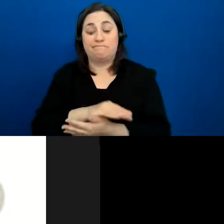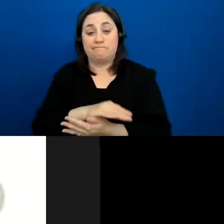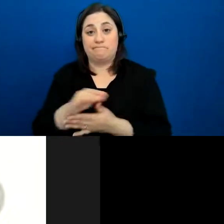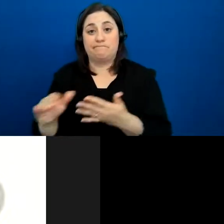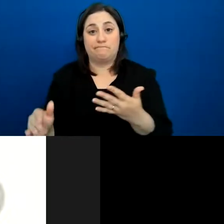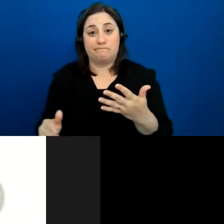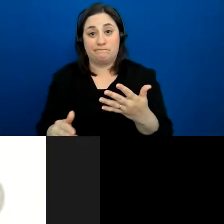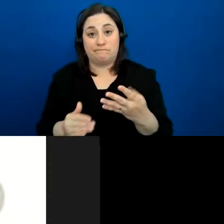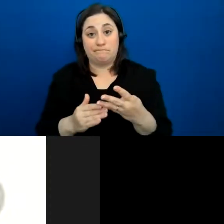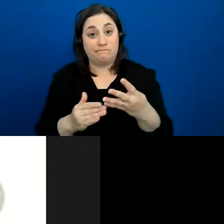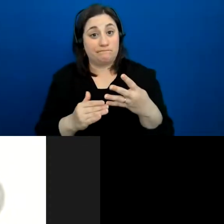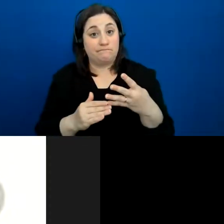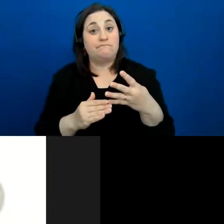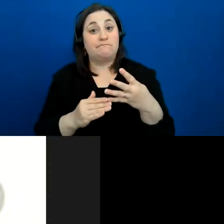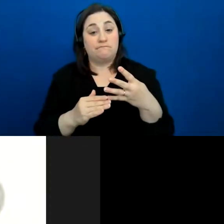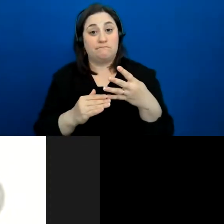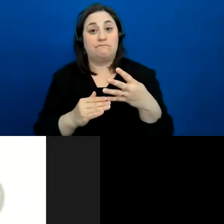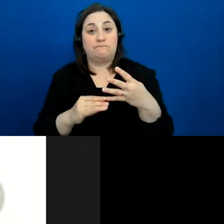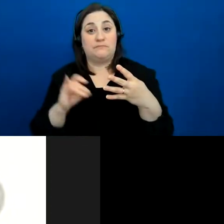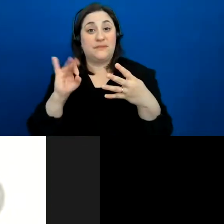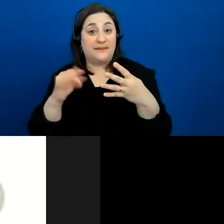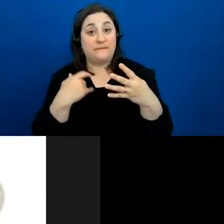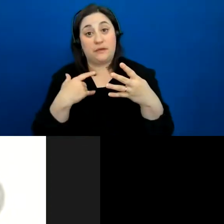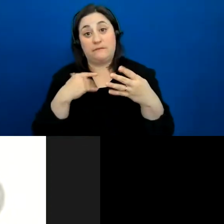Other key things if you’re doing community sessions really is